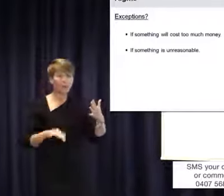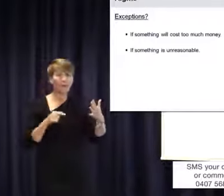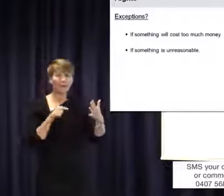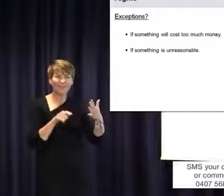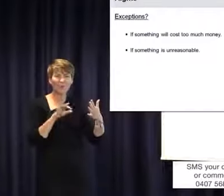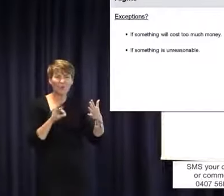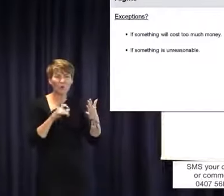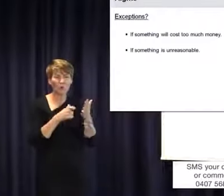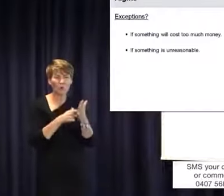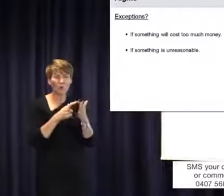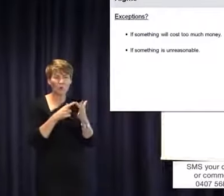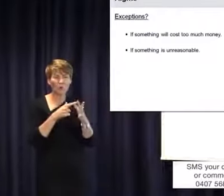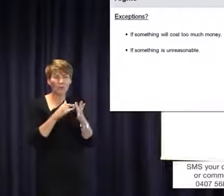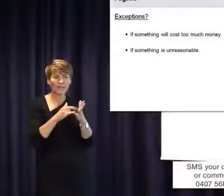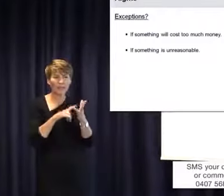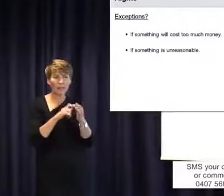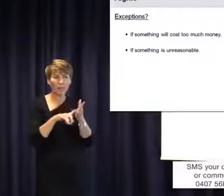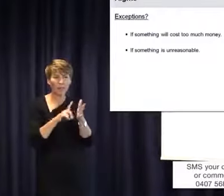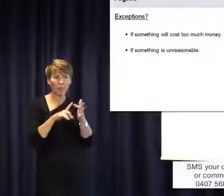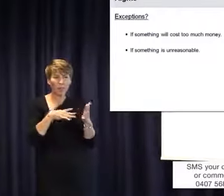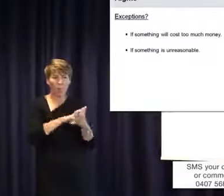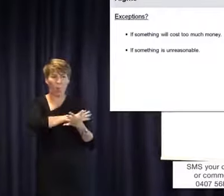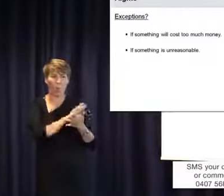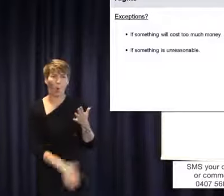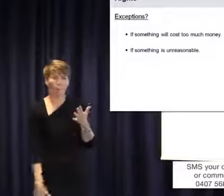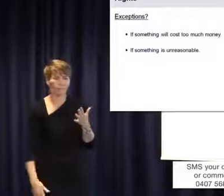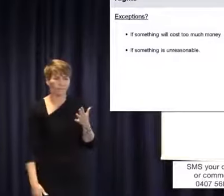Someone could give me an example where it might, but generally speaking it might not